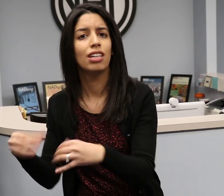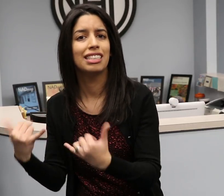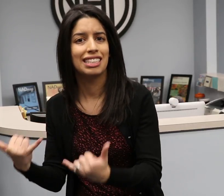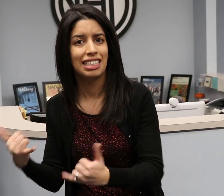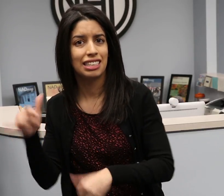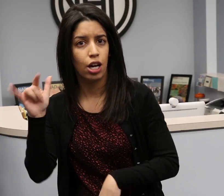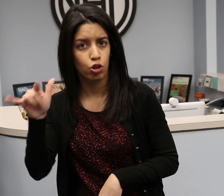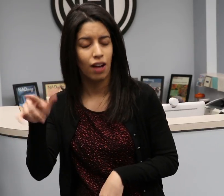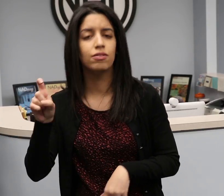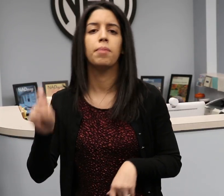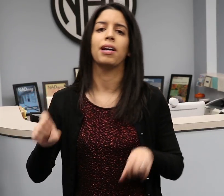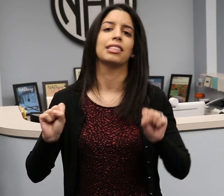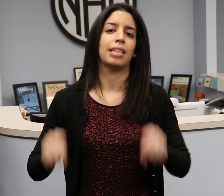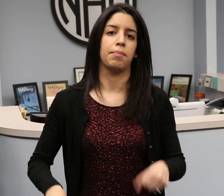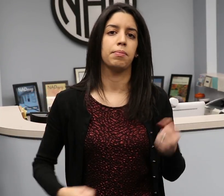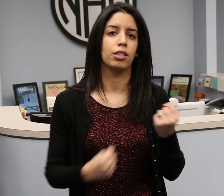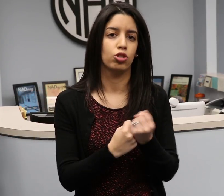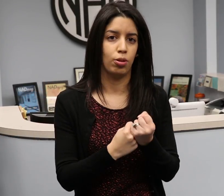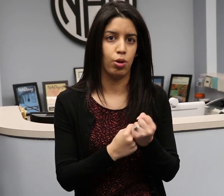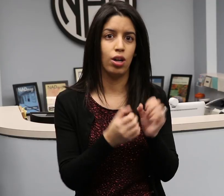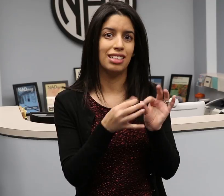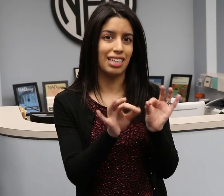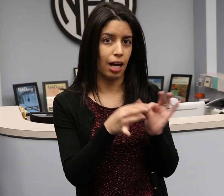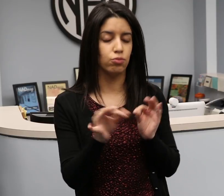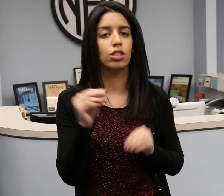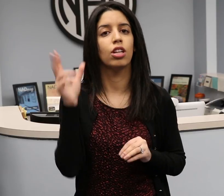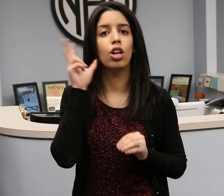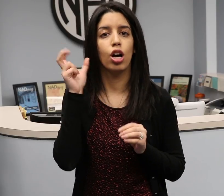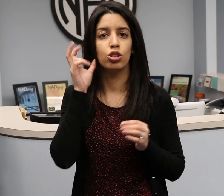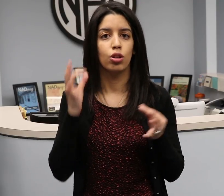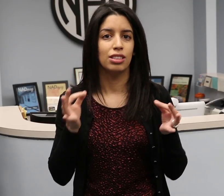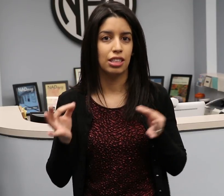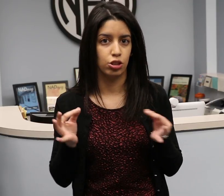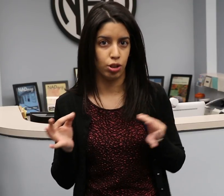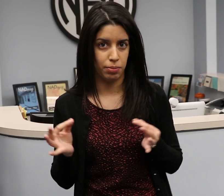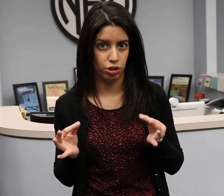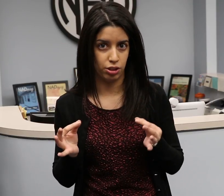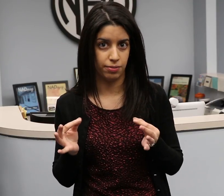existing aircraft, must be capable of supporting closed captions and audio descriptions as of